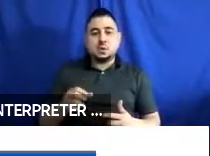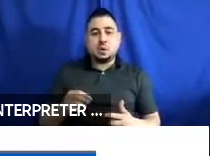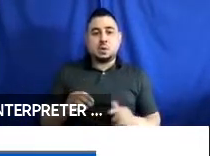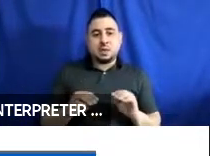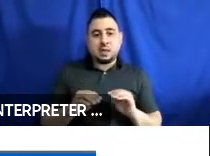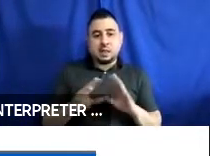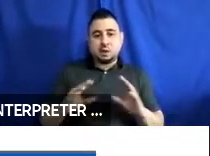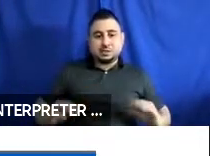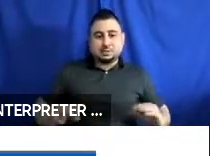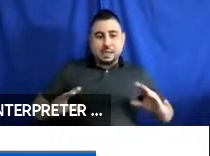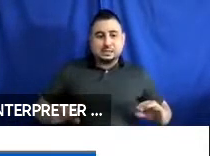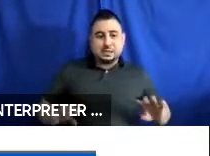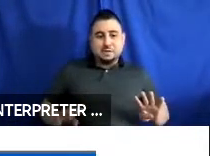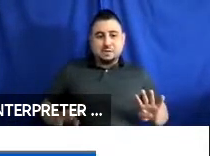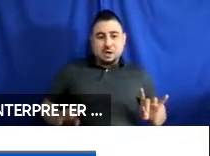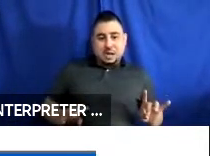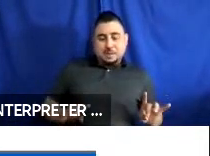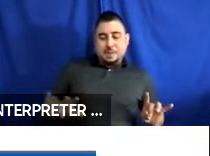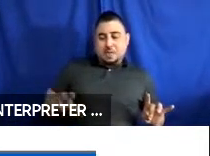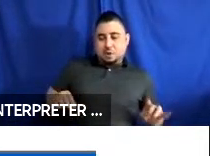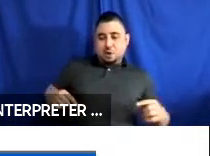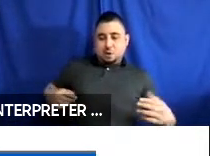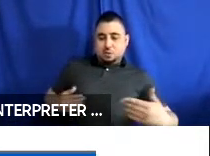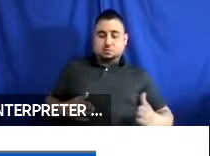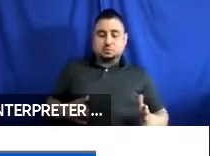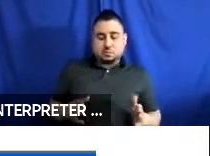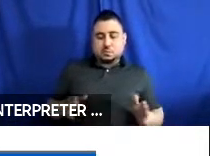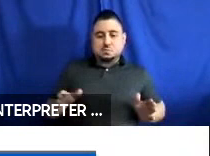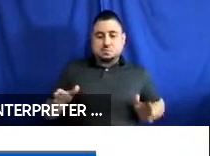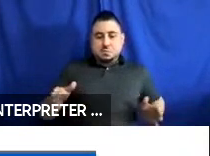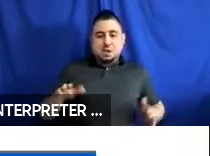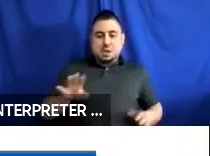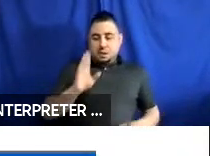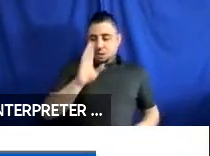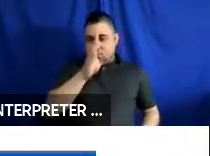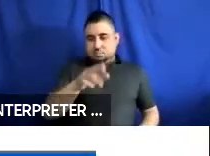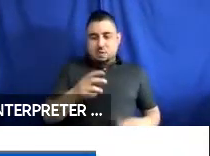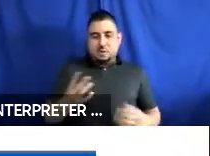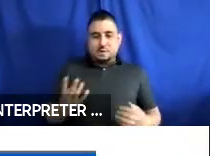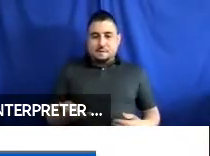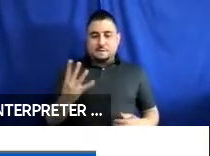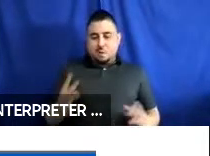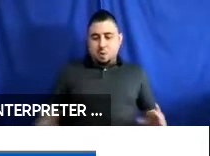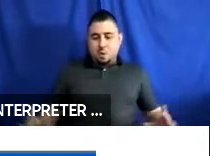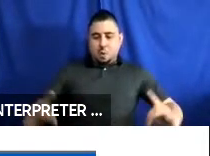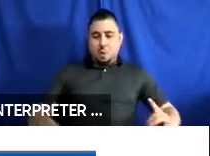space is 38 x 40. It is forward-facing. It has four retractible restraints. The image